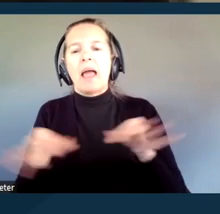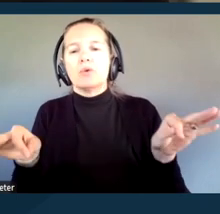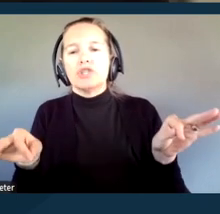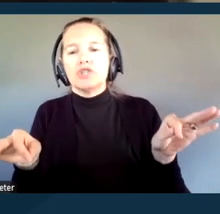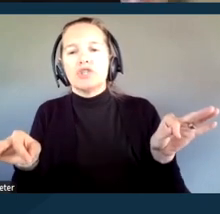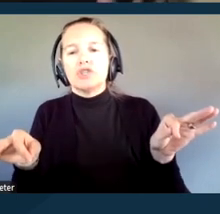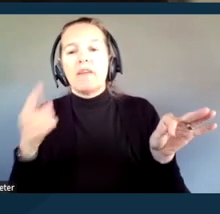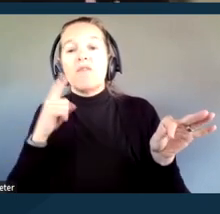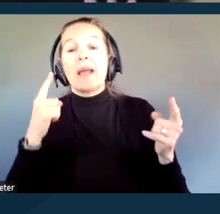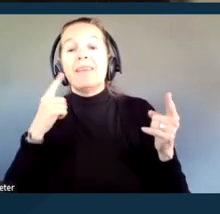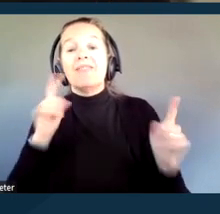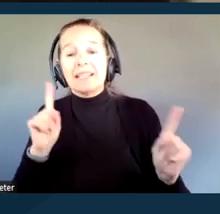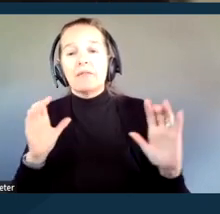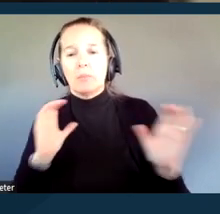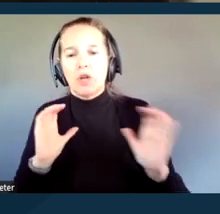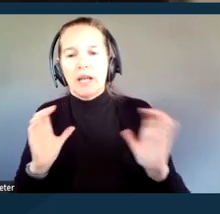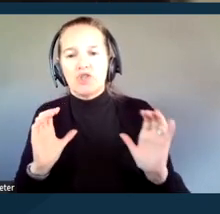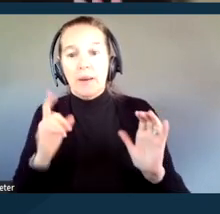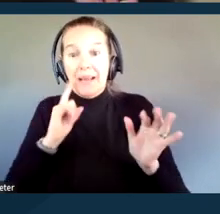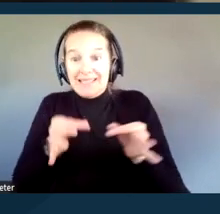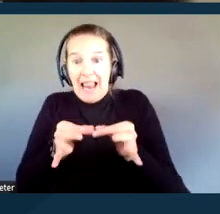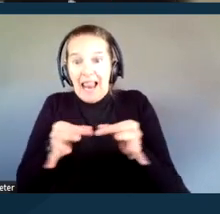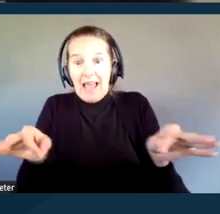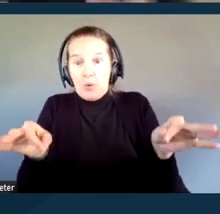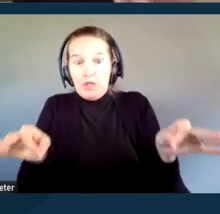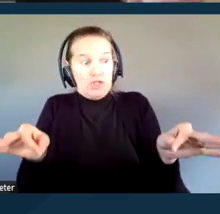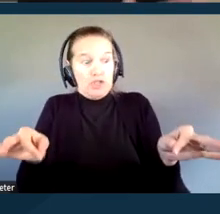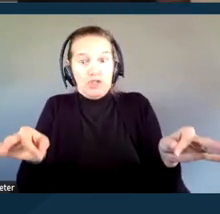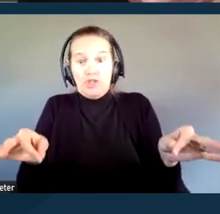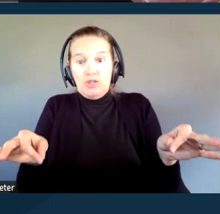because language itself and having language is the fundamentals of communication,